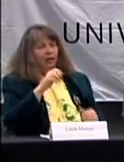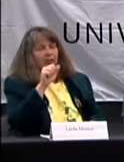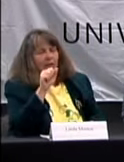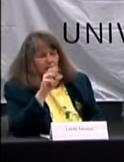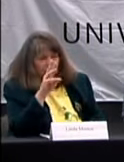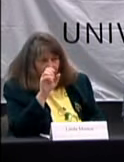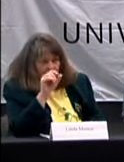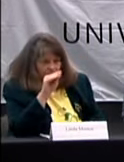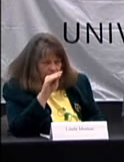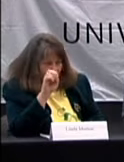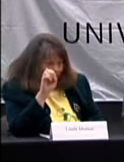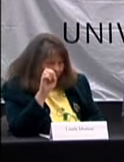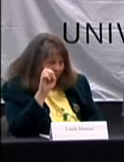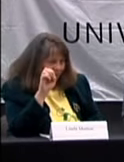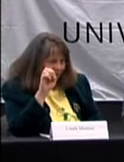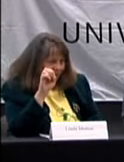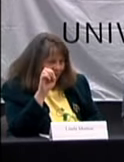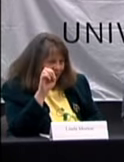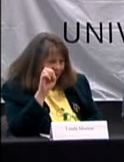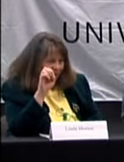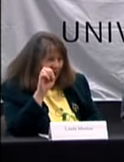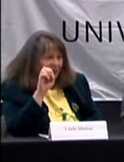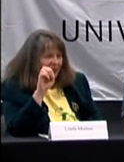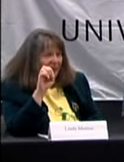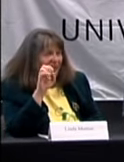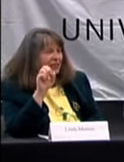IF PEOPLE FROM OTHER COUNTRIES COME HERE AND SIGN THEIR LANGUAGES